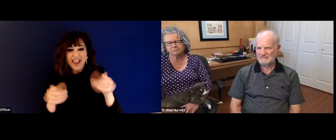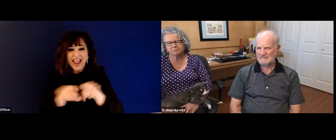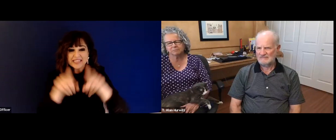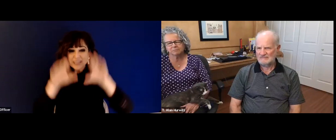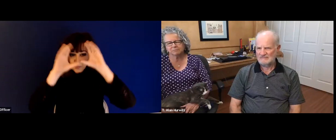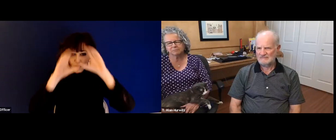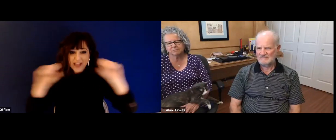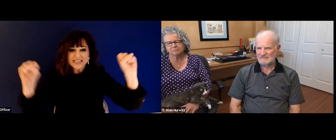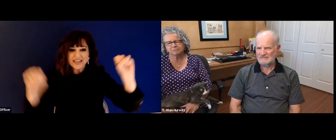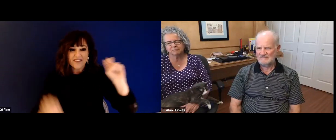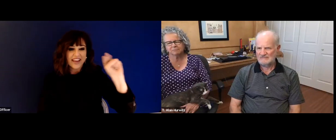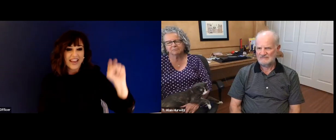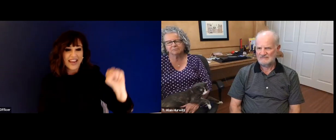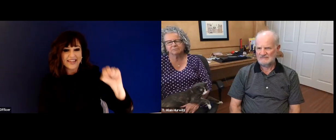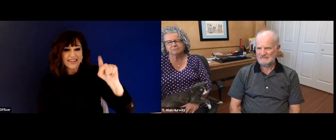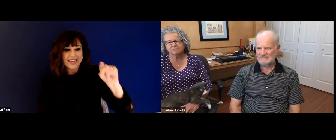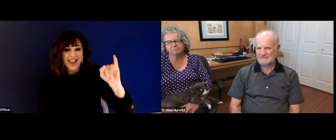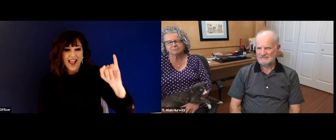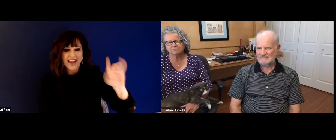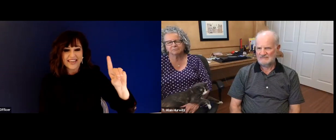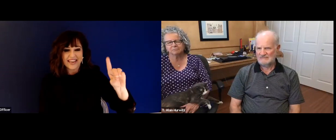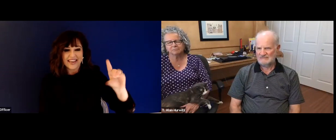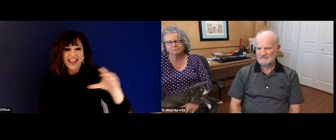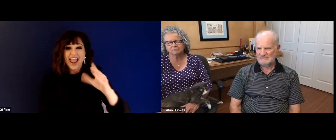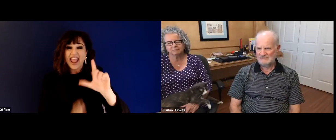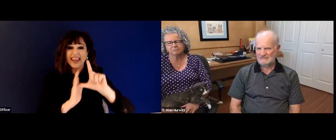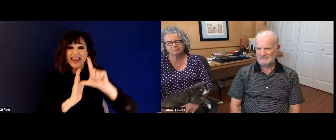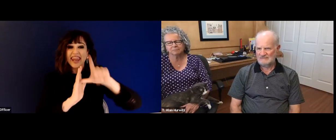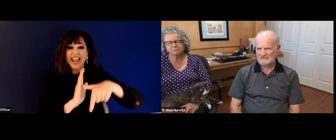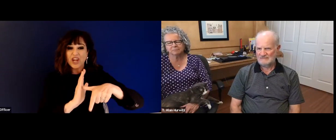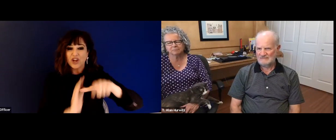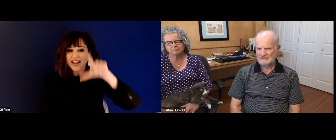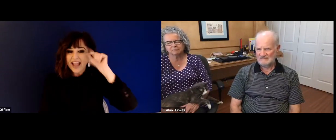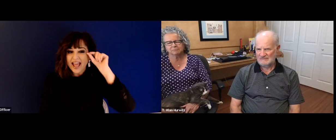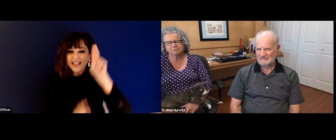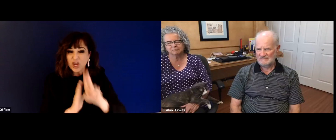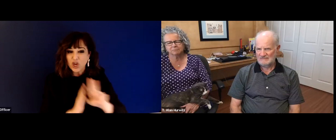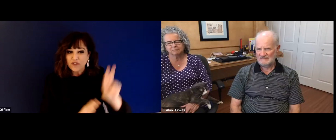leadership positions, and as a Deaf advocate said, organising